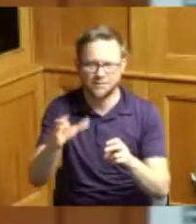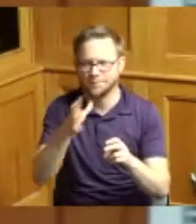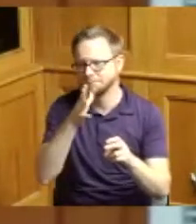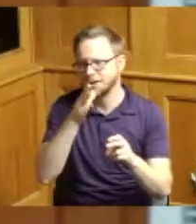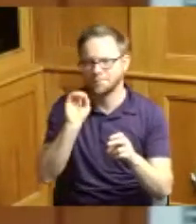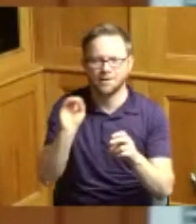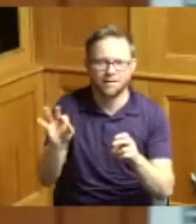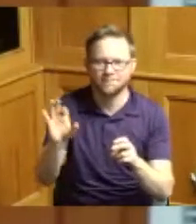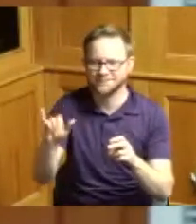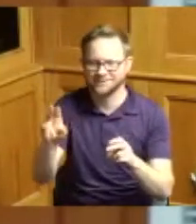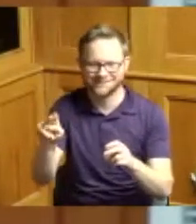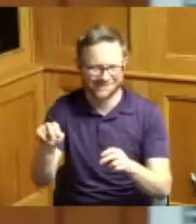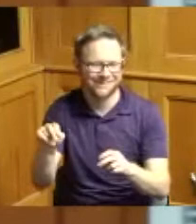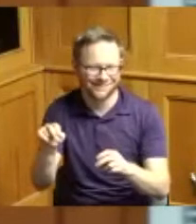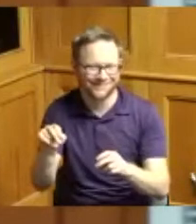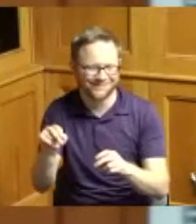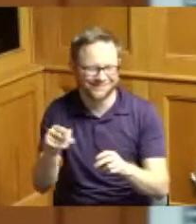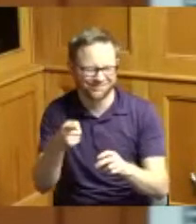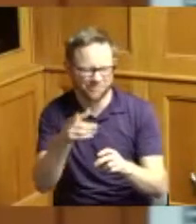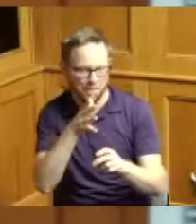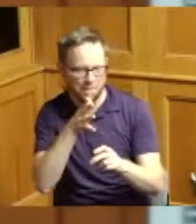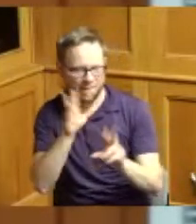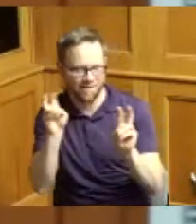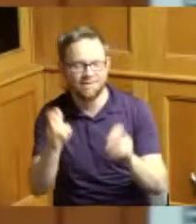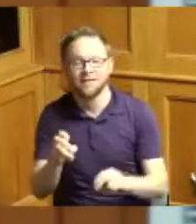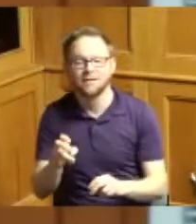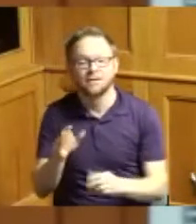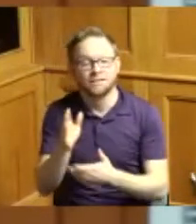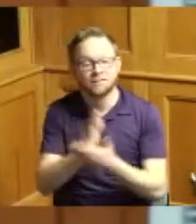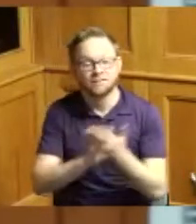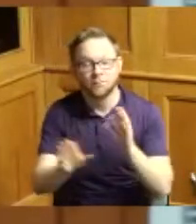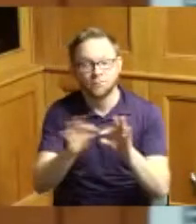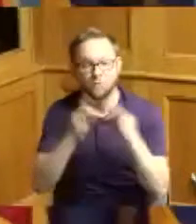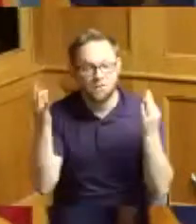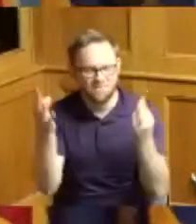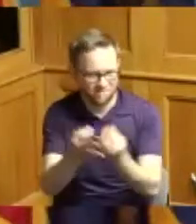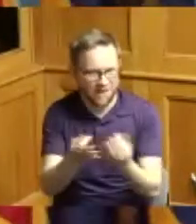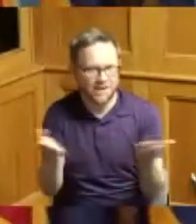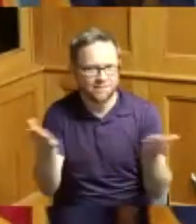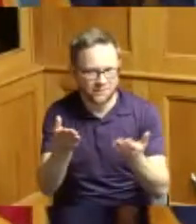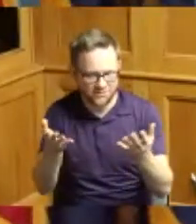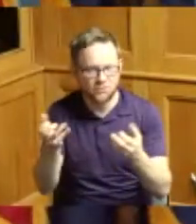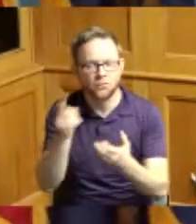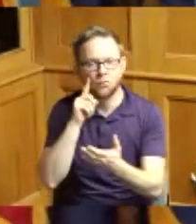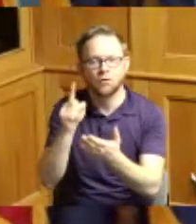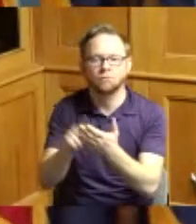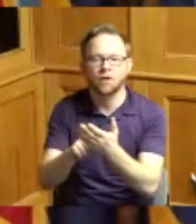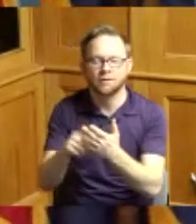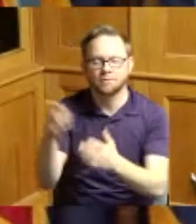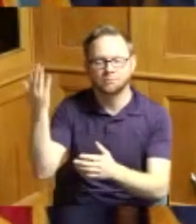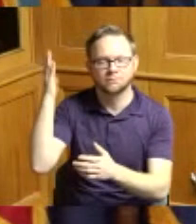her some of her family is here that I do want to make sure we recognize former Cincinnati Mayor